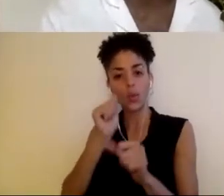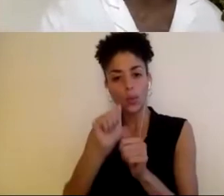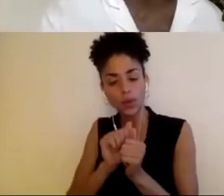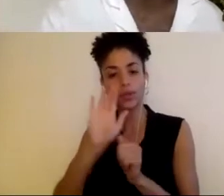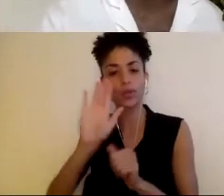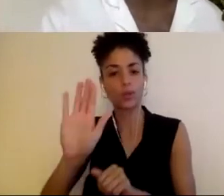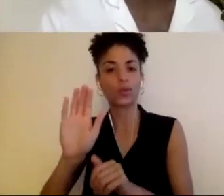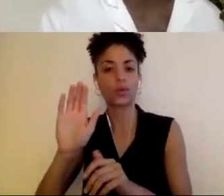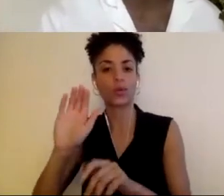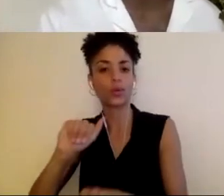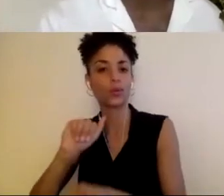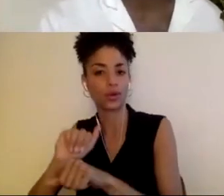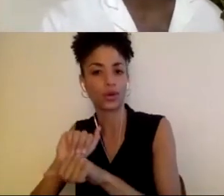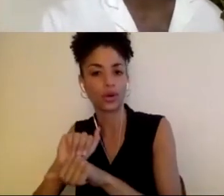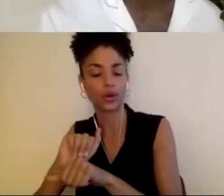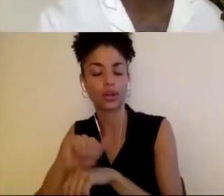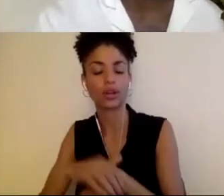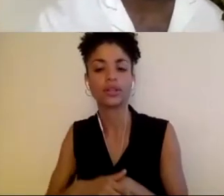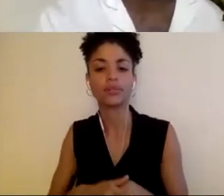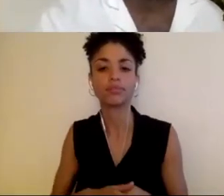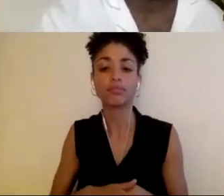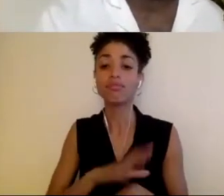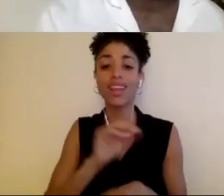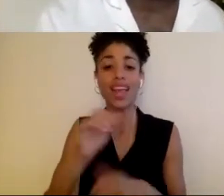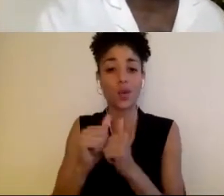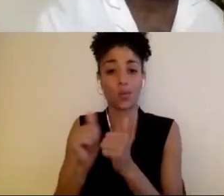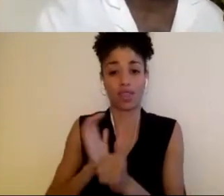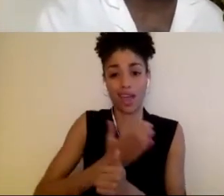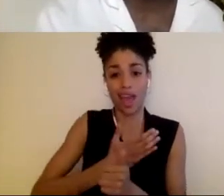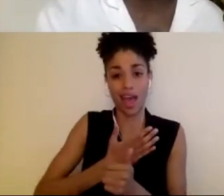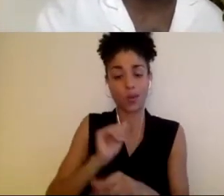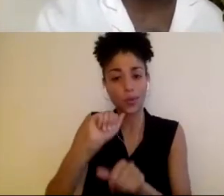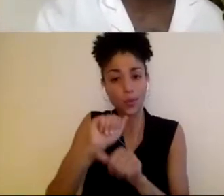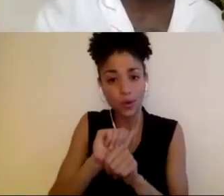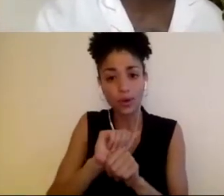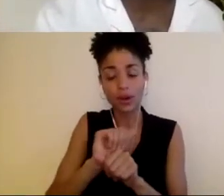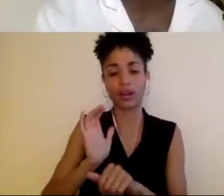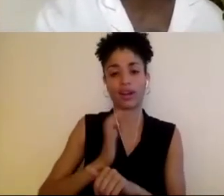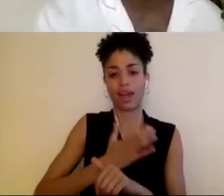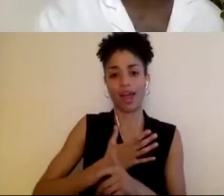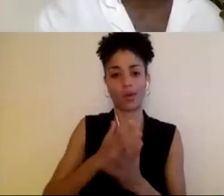with our prowess and our own genius, noticing that that's a partnership. And